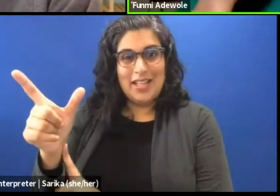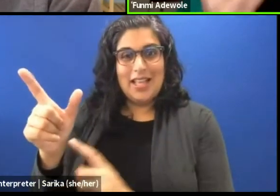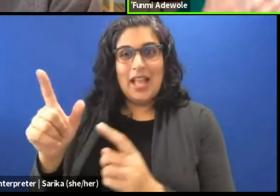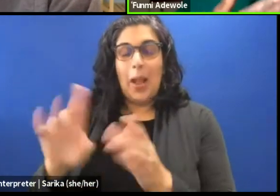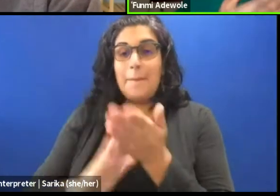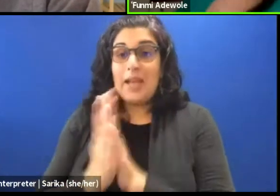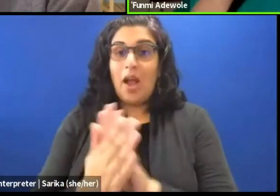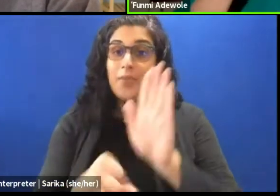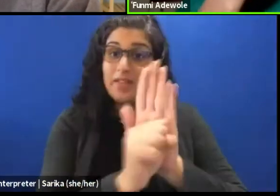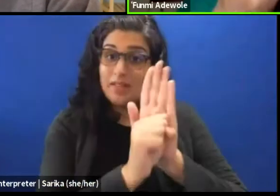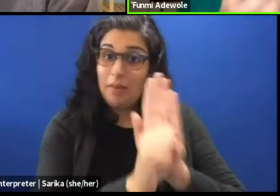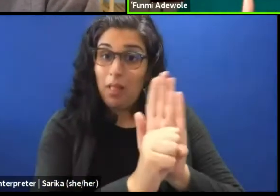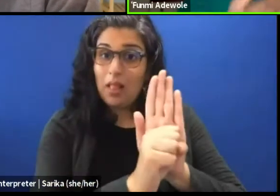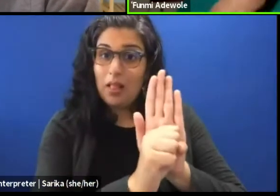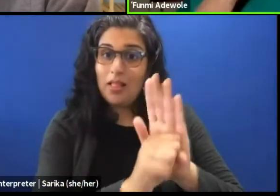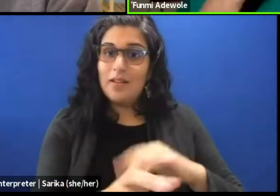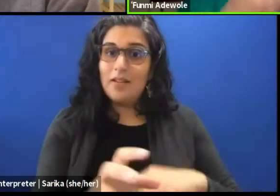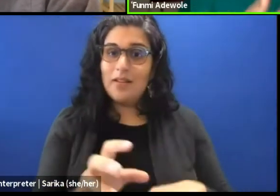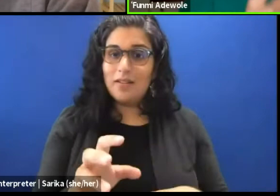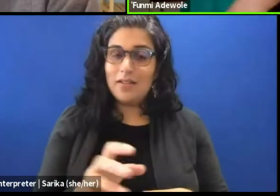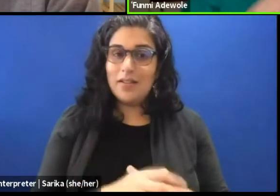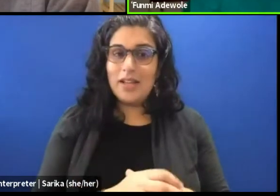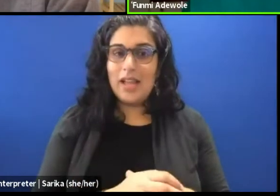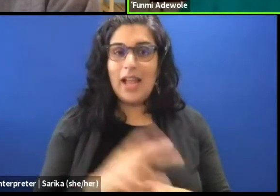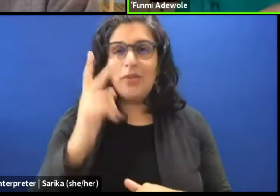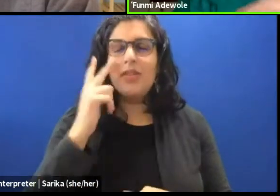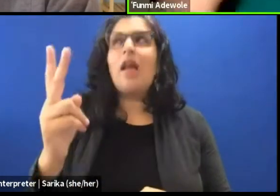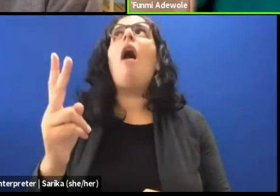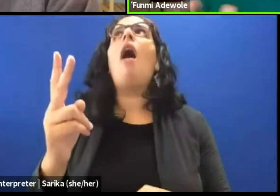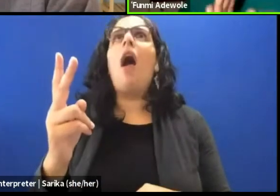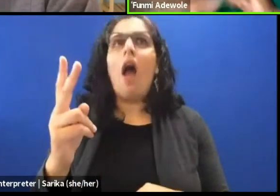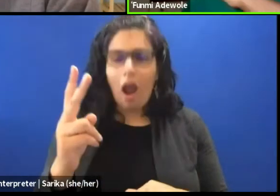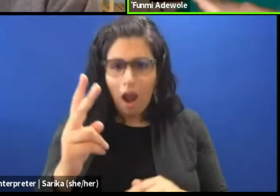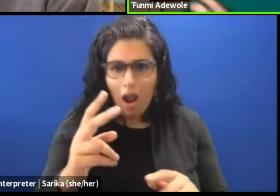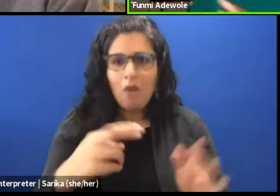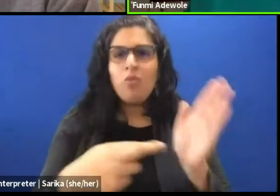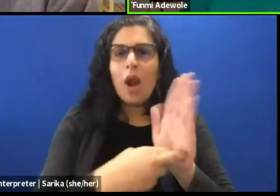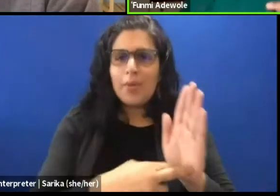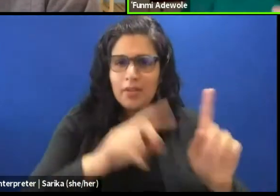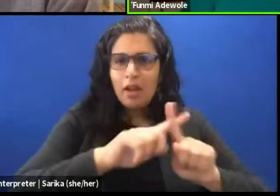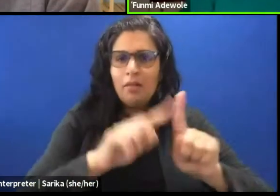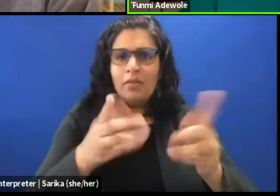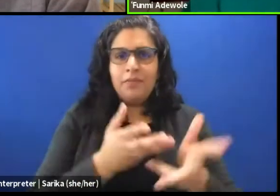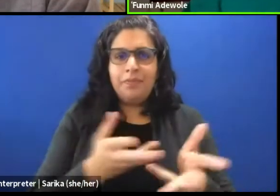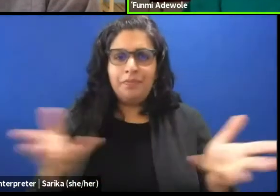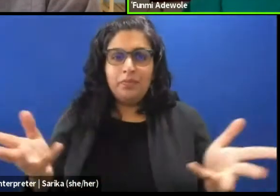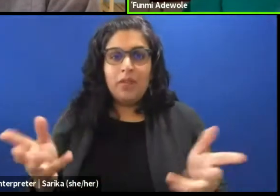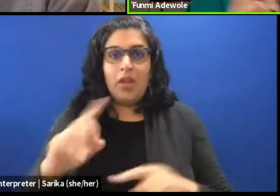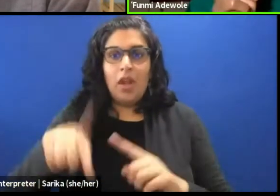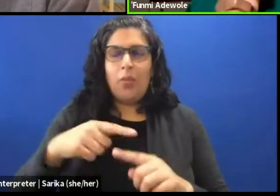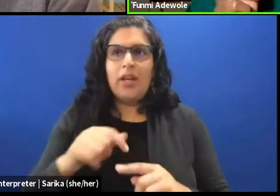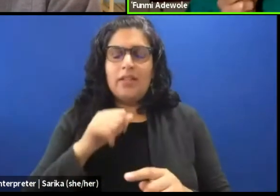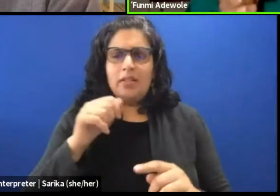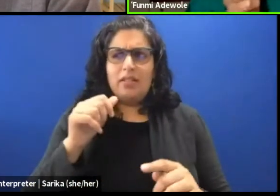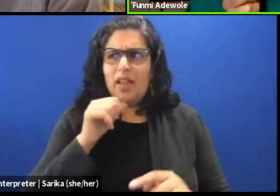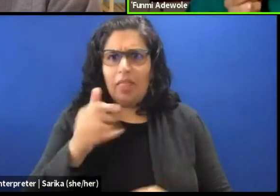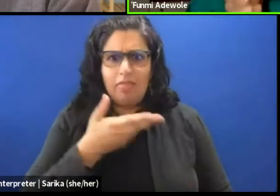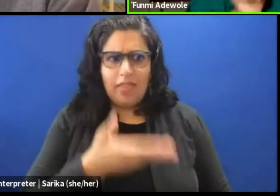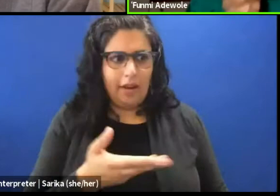and we begin to see it meaning different things. And when it is absent, i.e., she puts it down, you also wonder, you still look at it on the chair